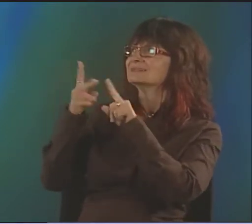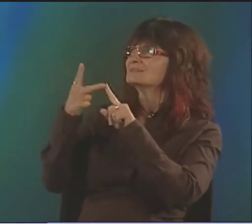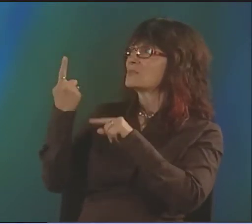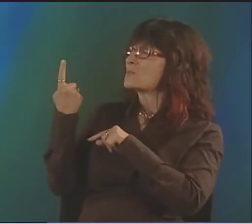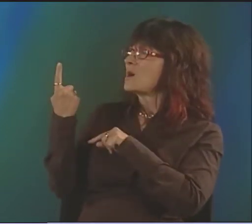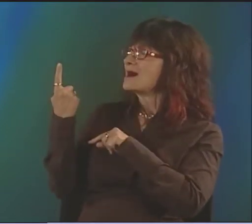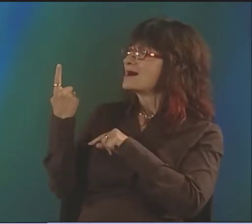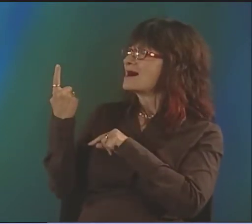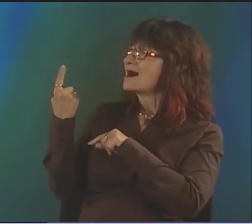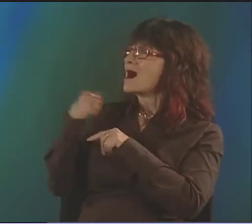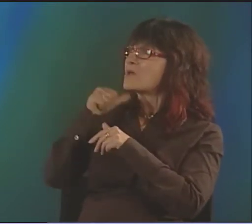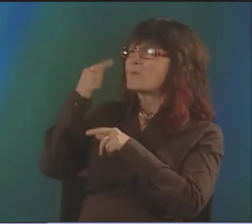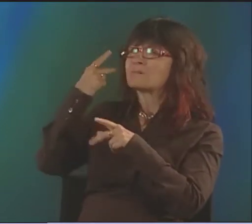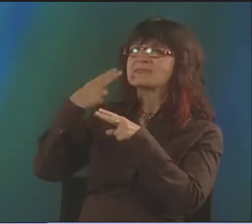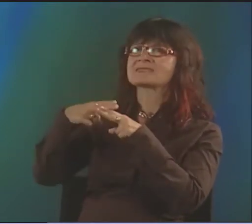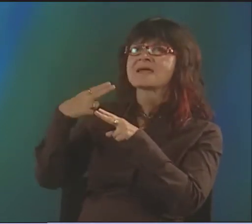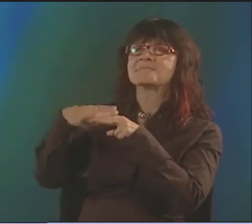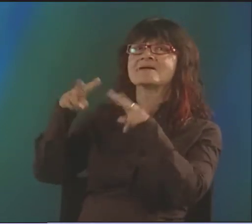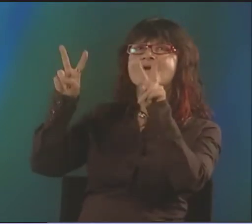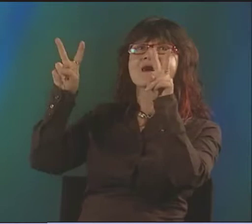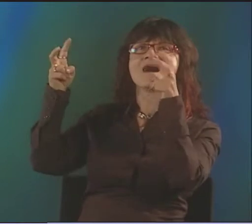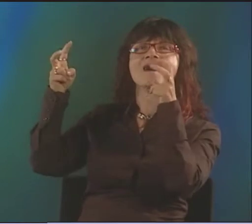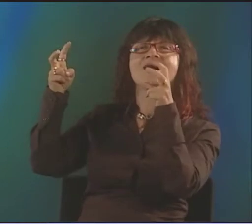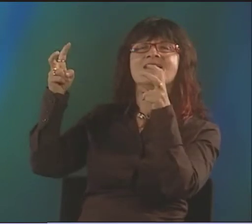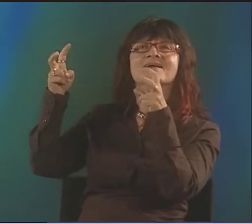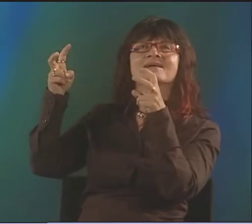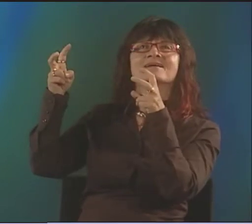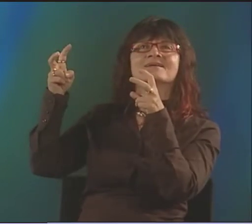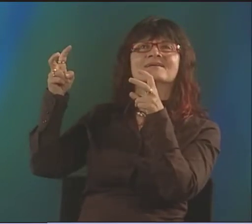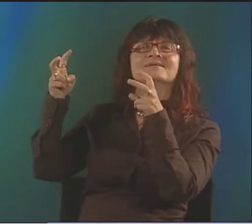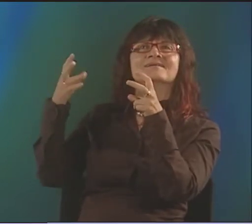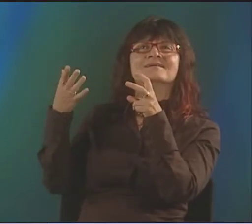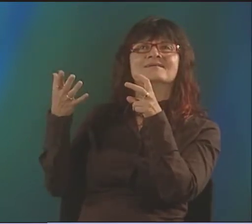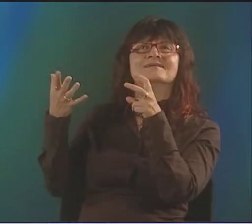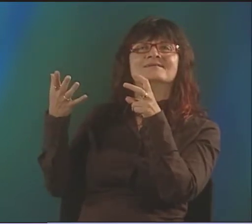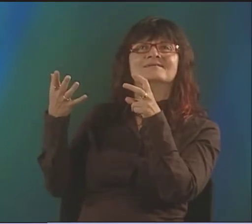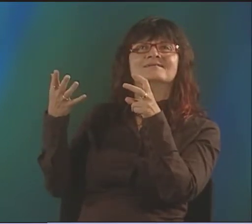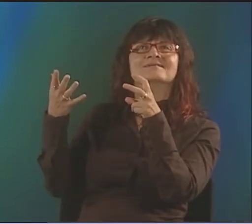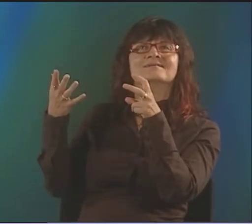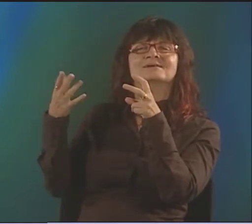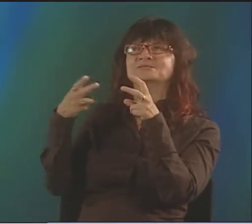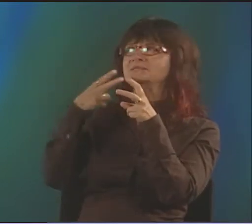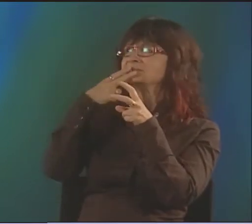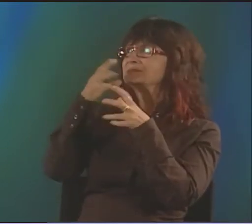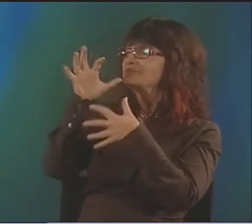WE HAVEN'T DONE IT SINCE THEN. THE OTHER ONE--I'M TRYING TO THINK OF WHAT THE TITLE WAS--